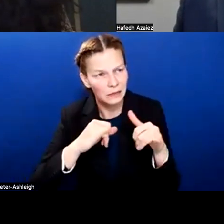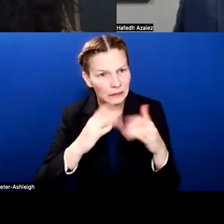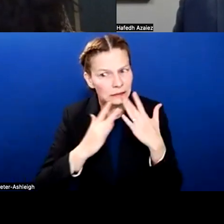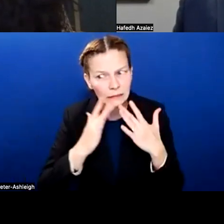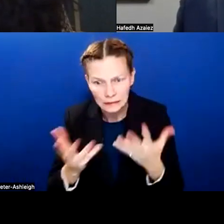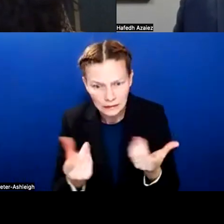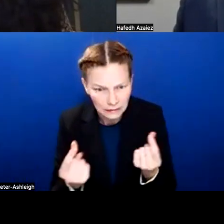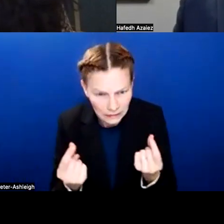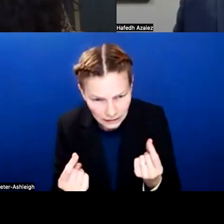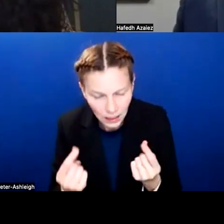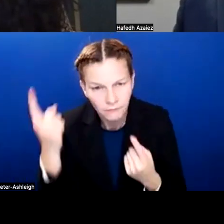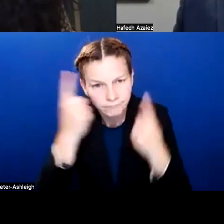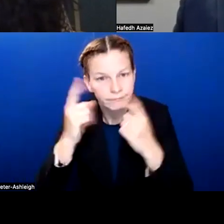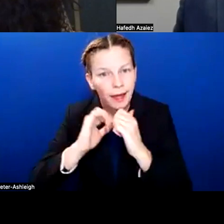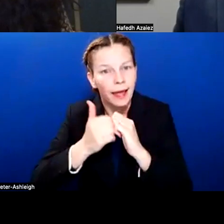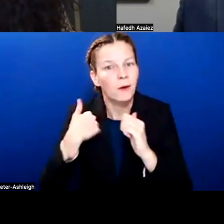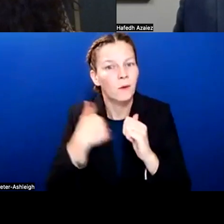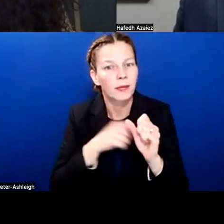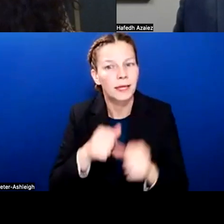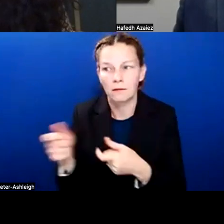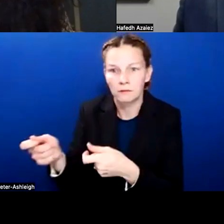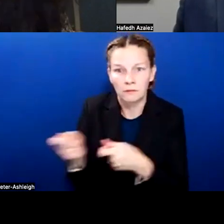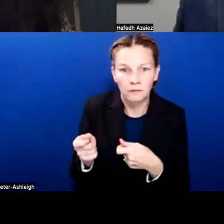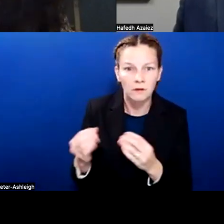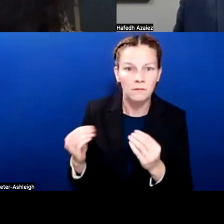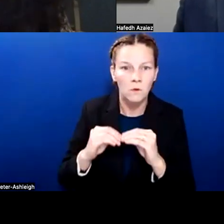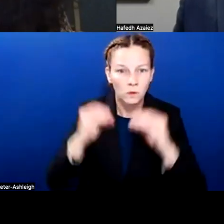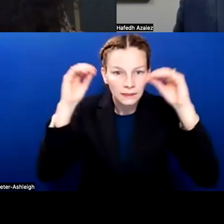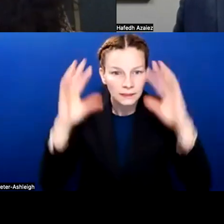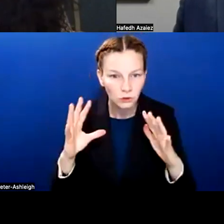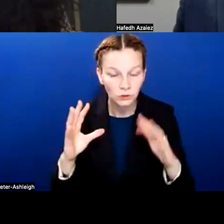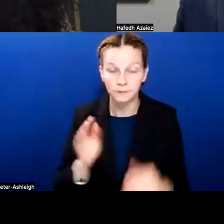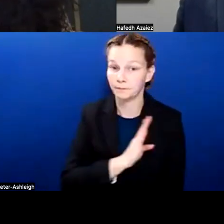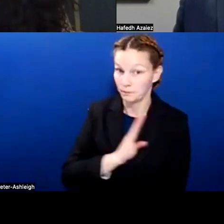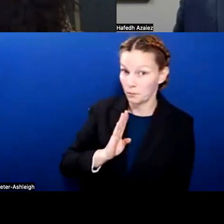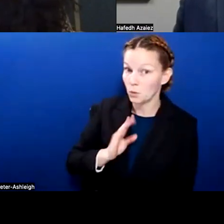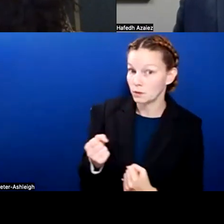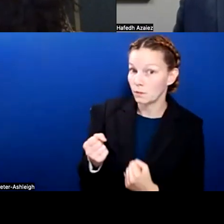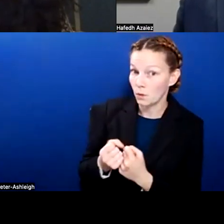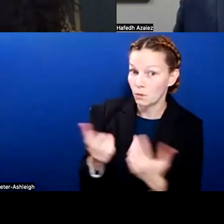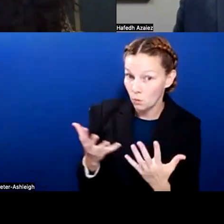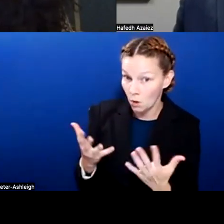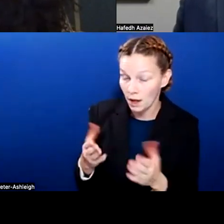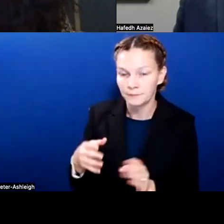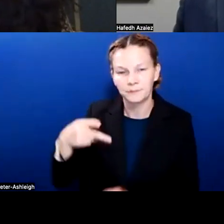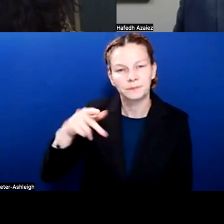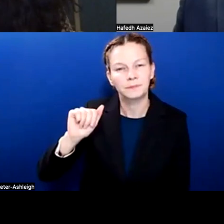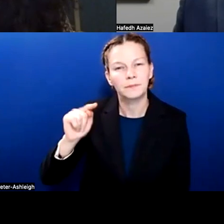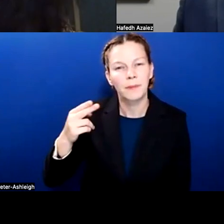for potential teachers in the classrooms. And so one of the things that our board was able to support this year was creating a pathway that helps support tuition costs